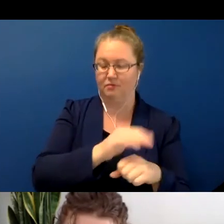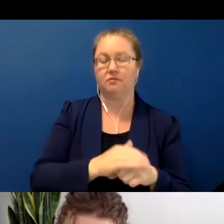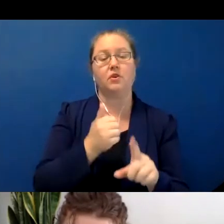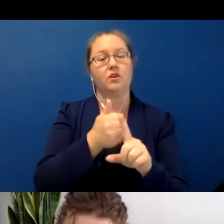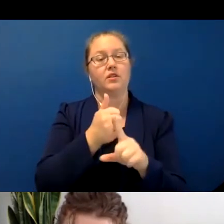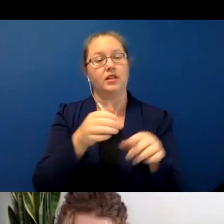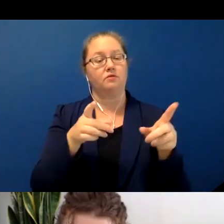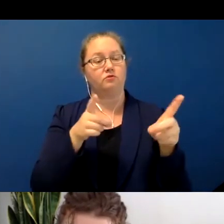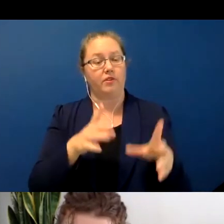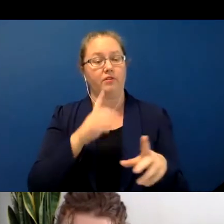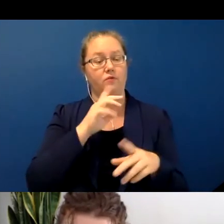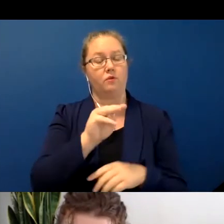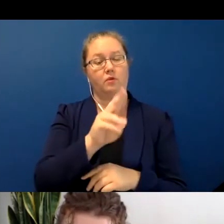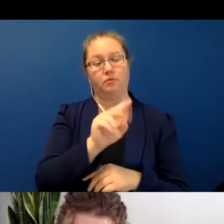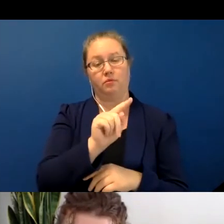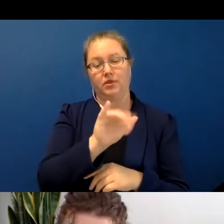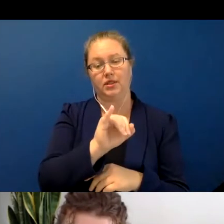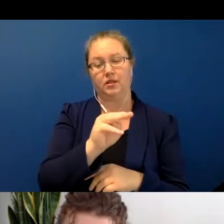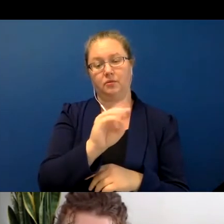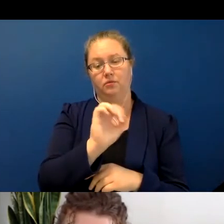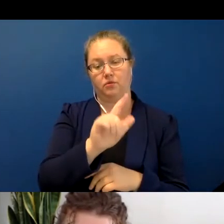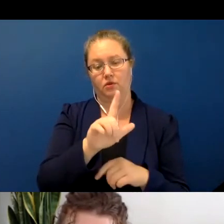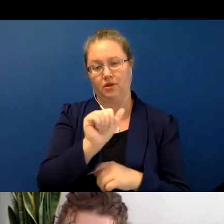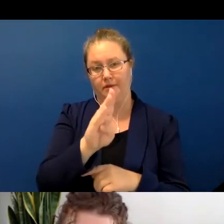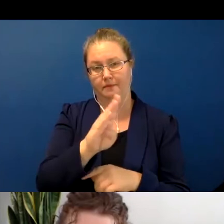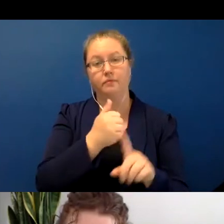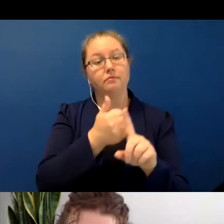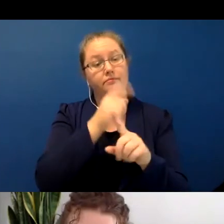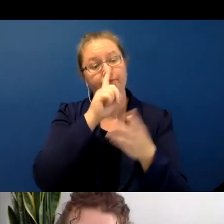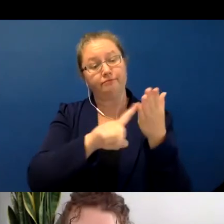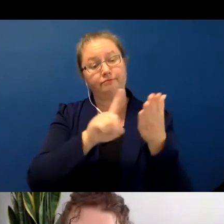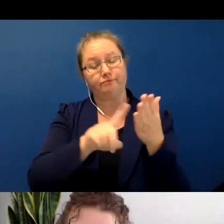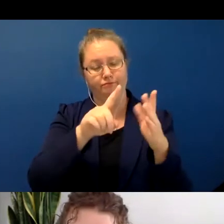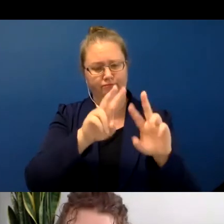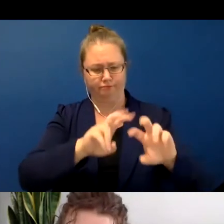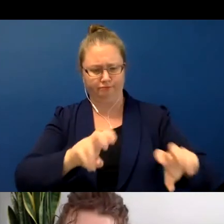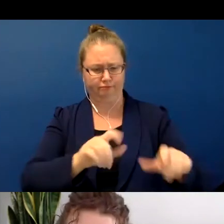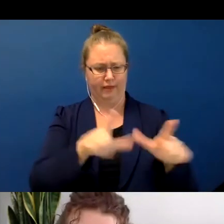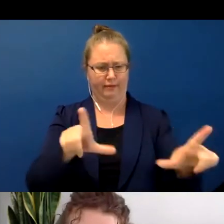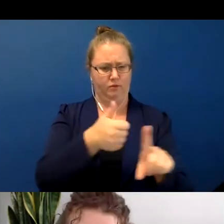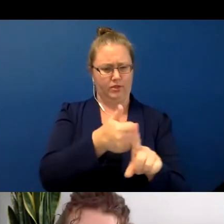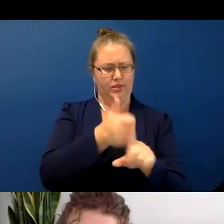Language Lab. Her research explores the use of how language itself impacts the organization